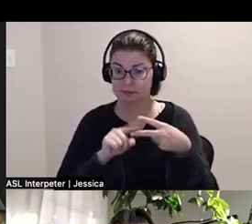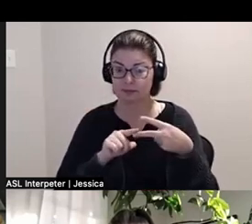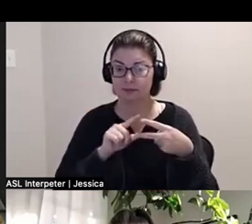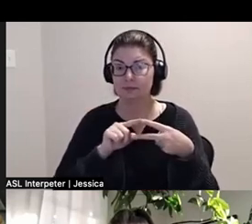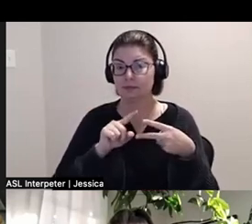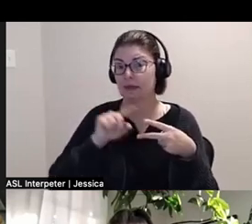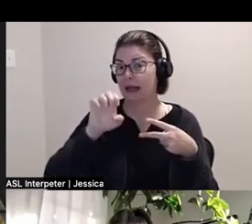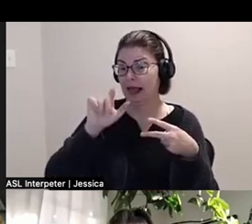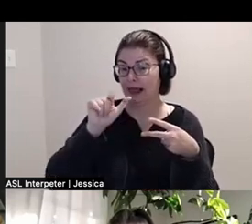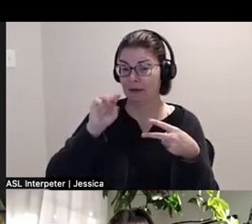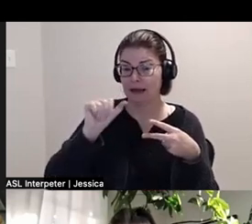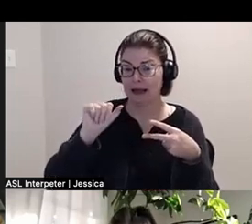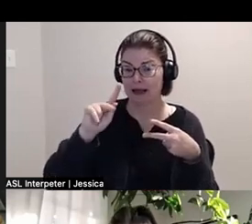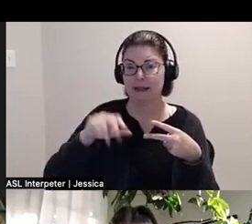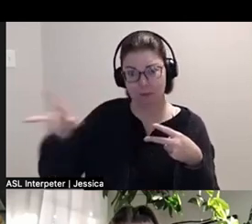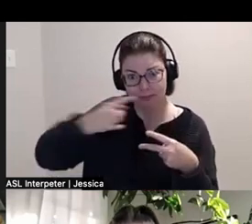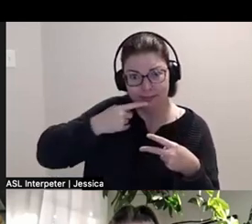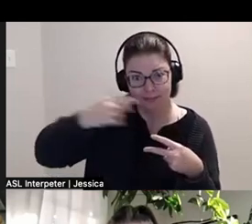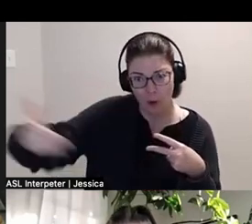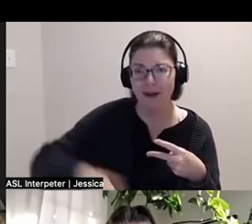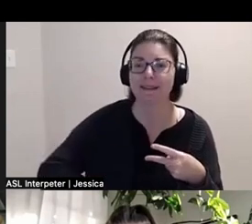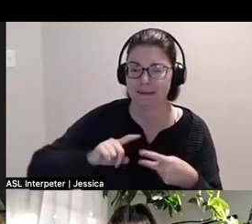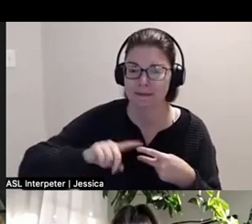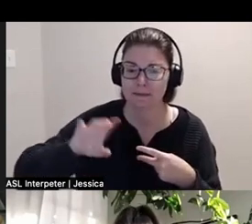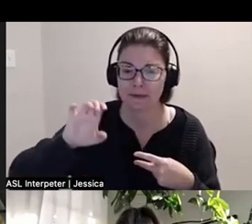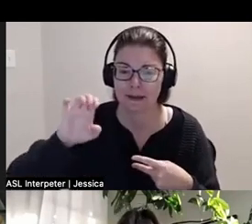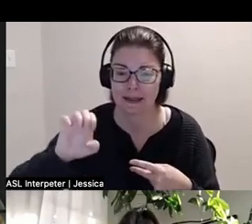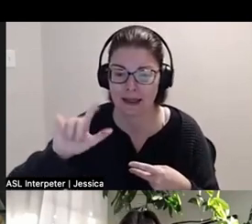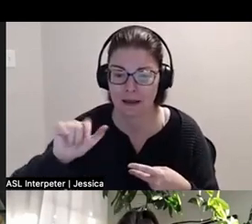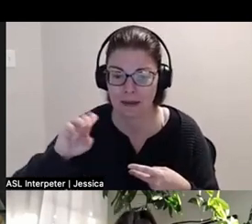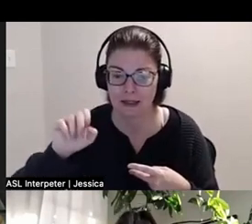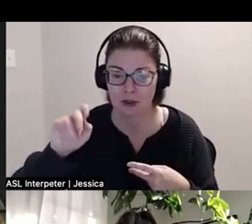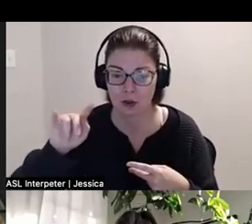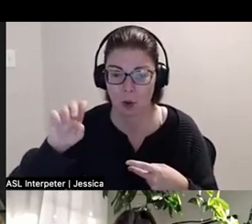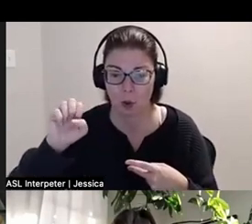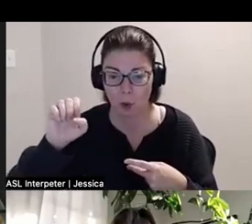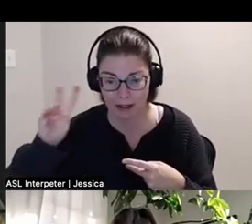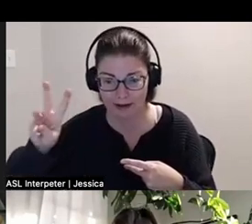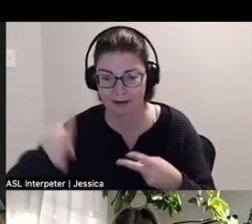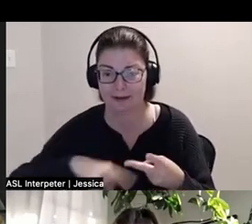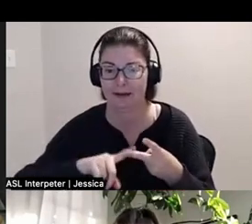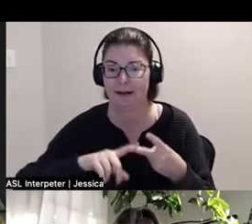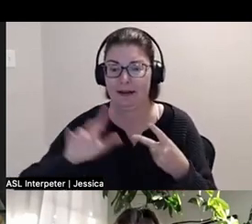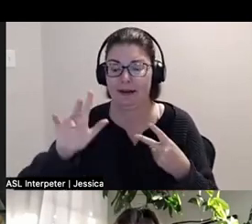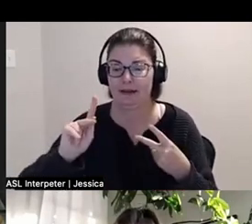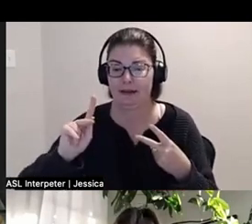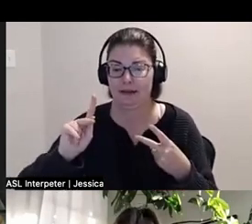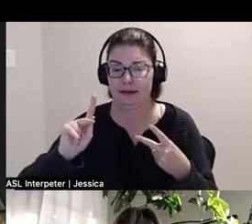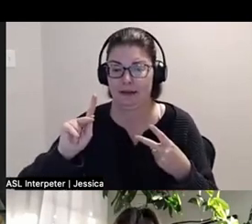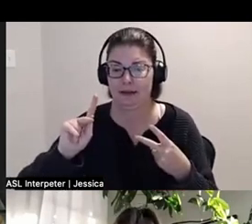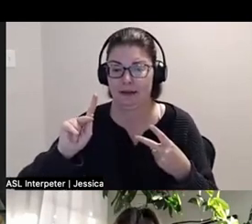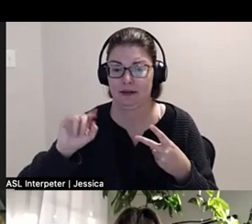Rebecca: Do you want to pronounce it? Thank you! Logan: Sure, Elmastukwek, Ktaqamkuk spelled